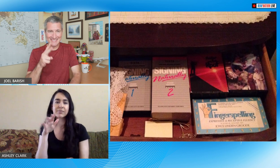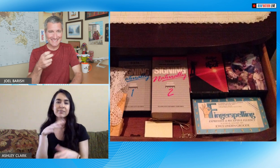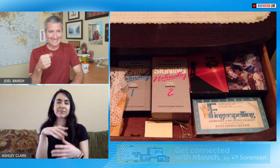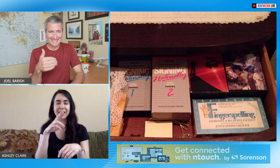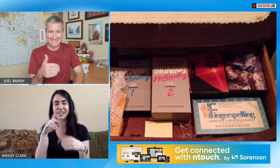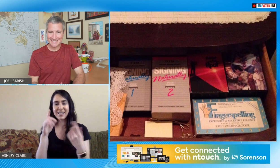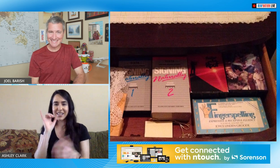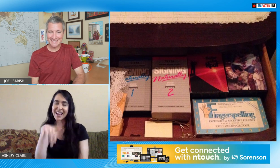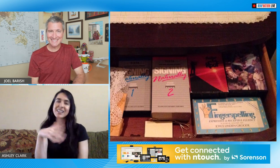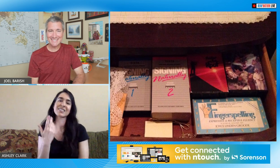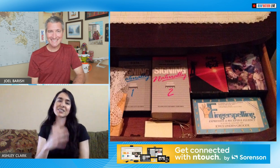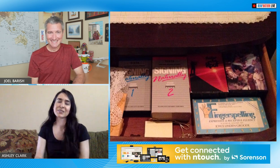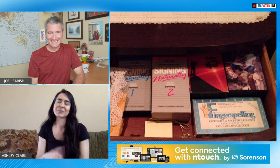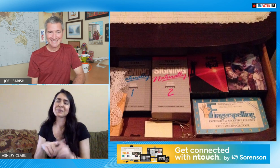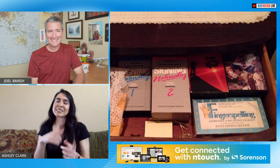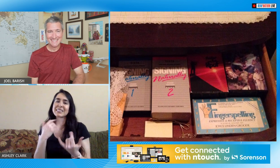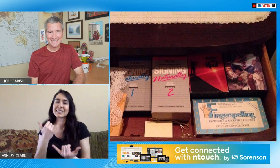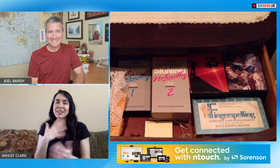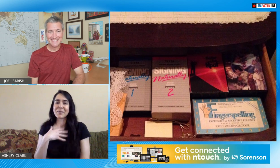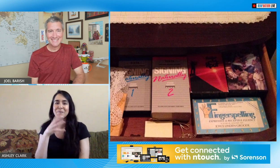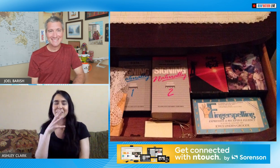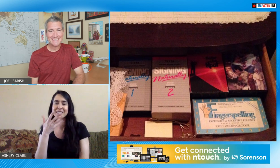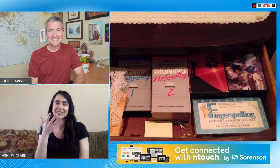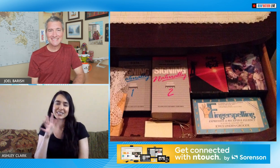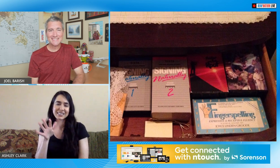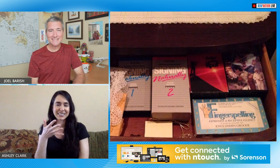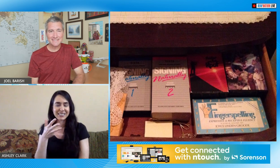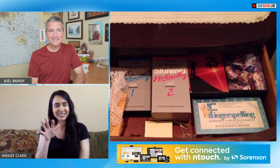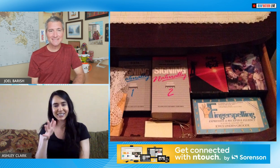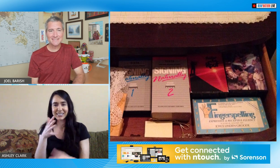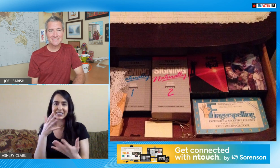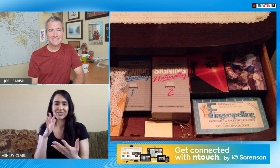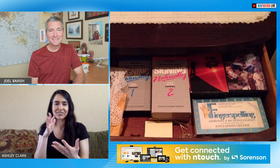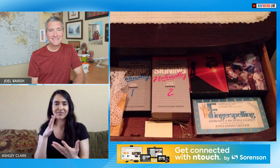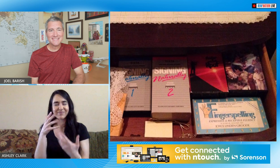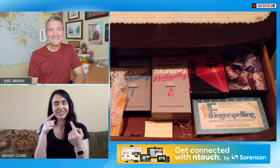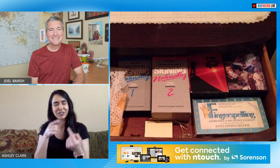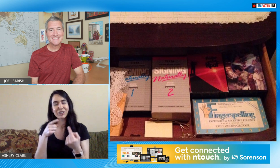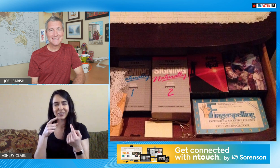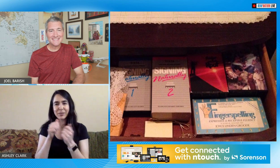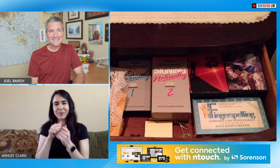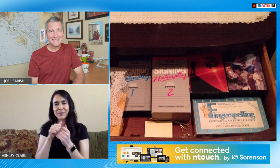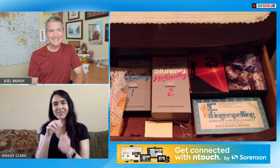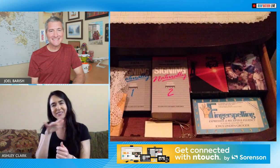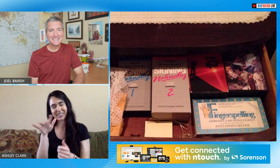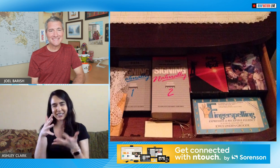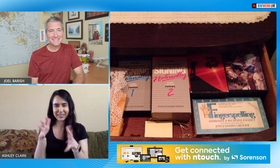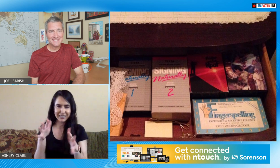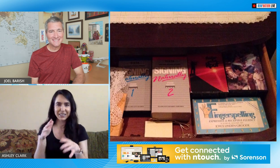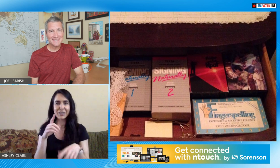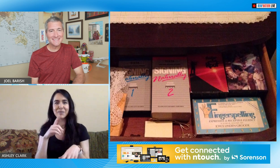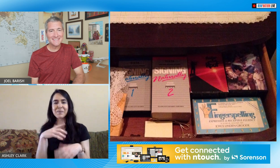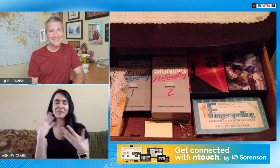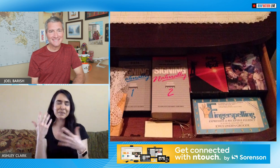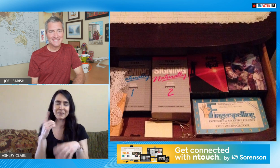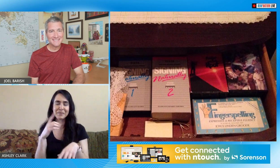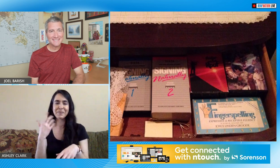fingerspelling tape and you know my parents can sign they struggle a little